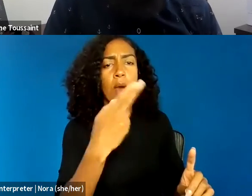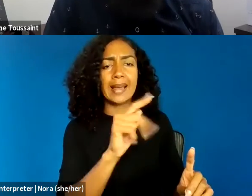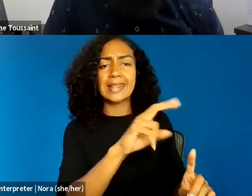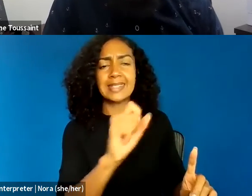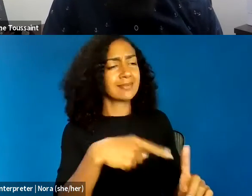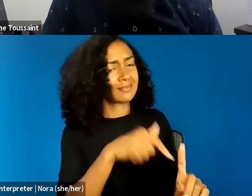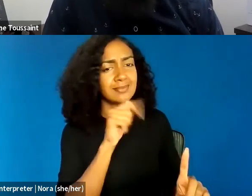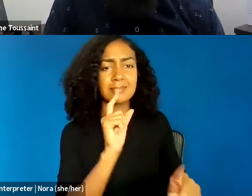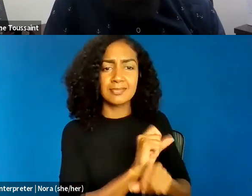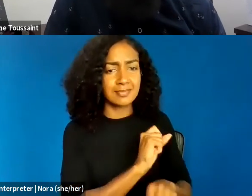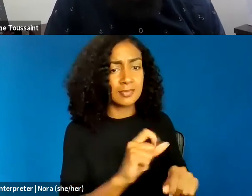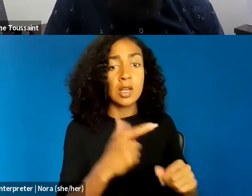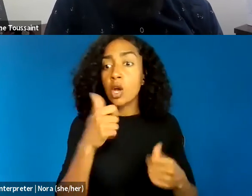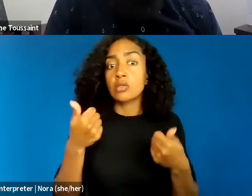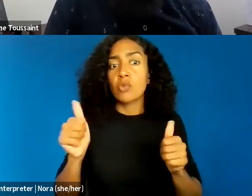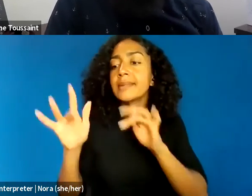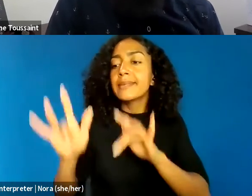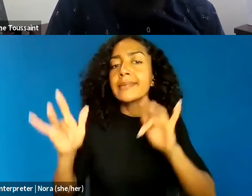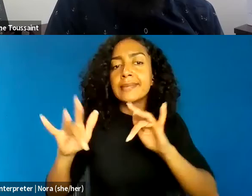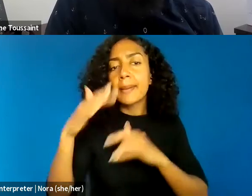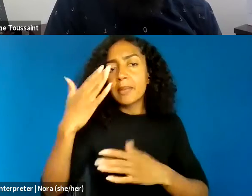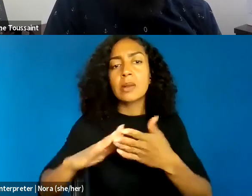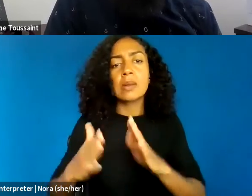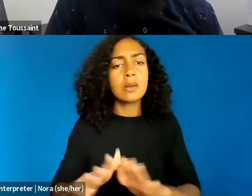As professor Imani Perry eloquently retorted,